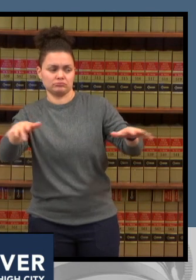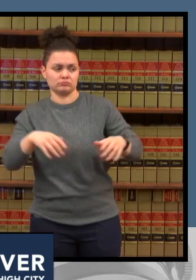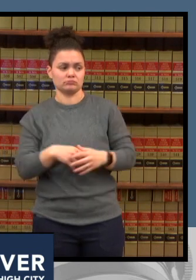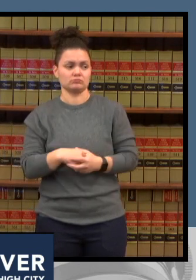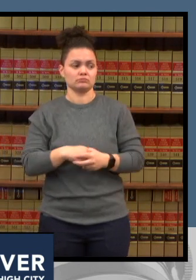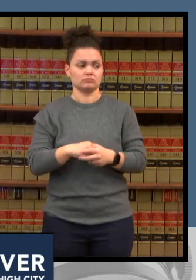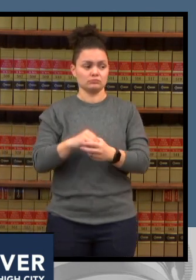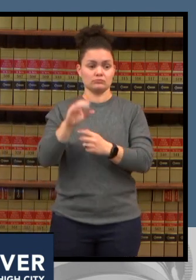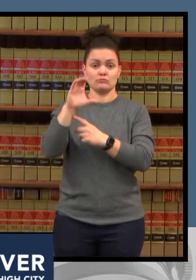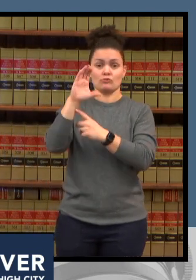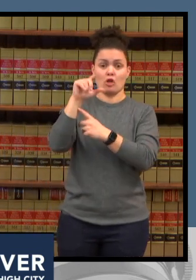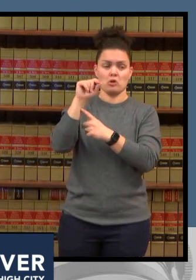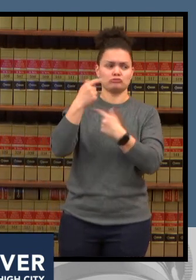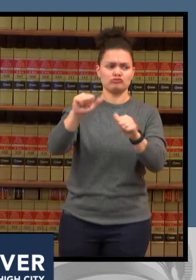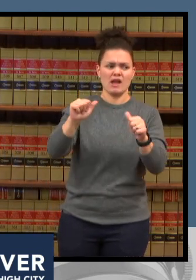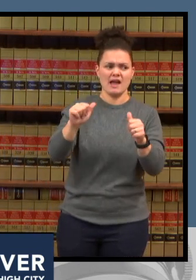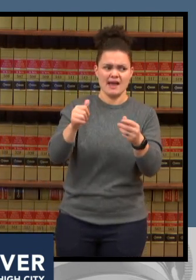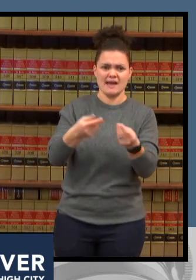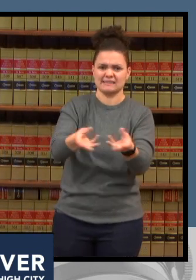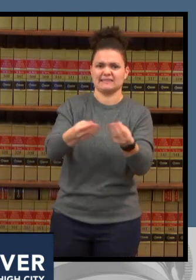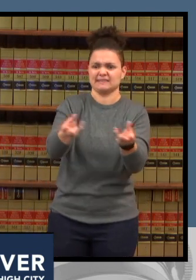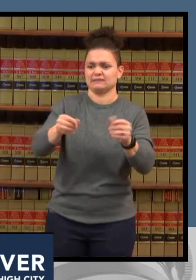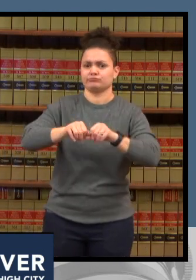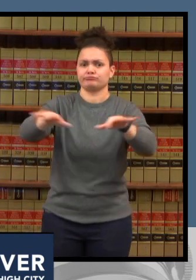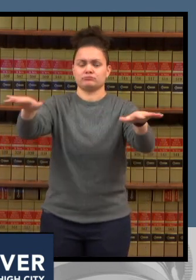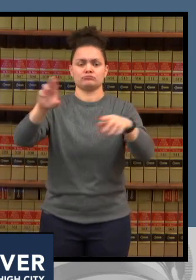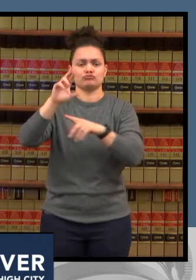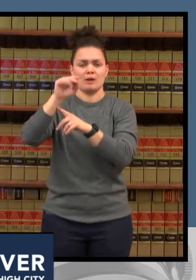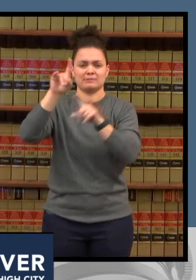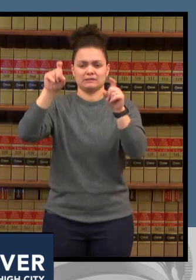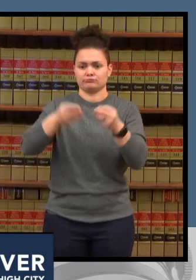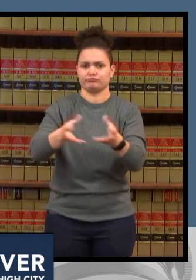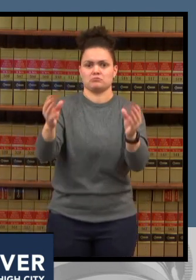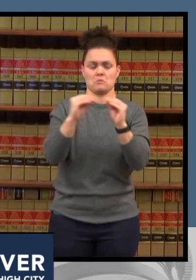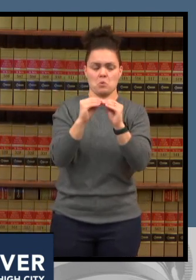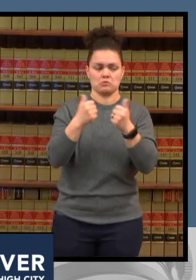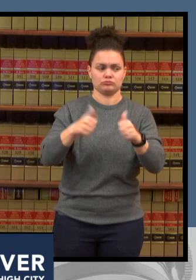time we're certainly finding in our counties those rapid tests are really hard to come by so